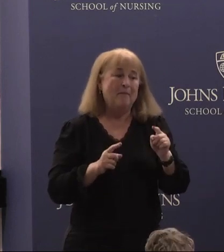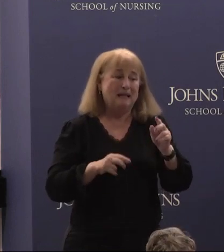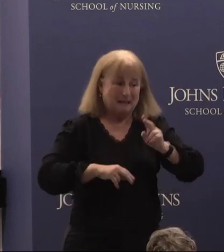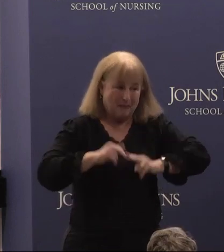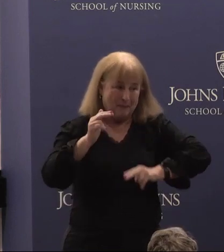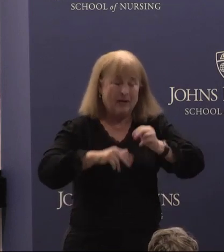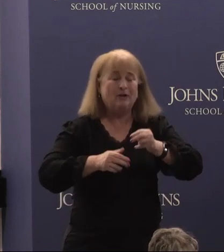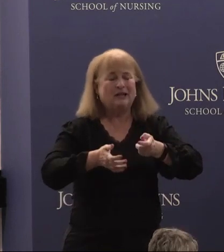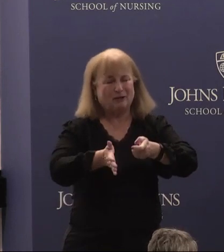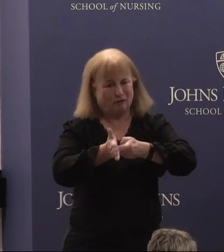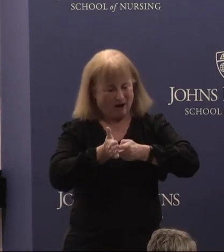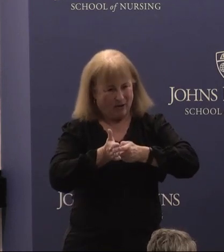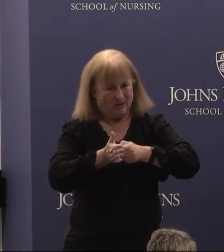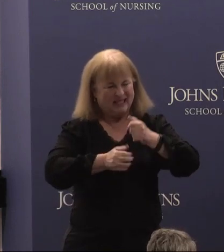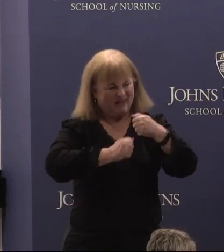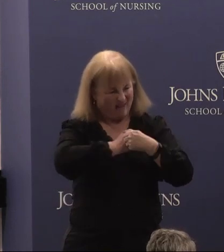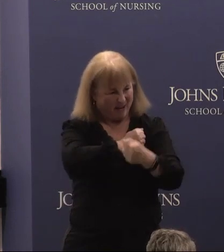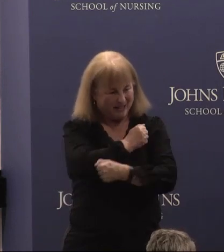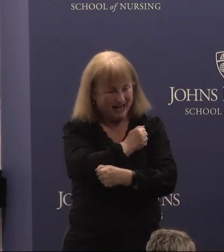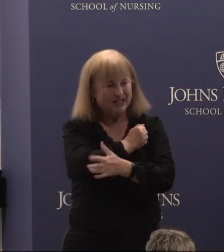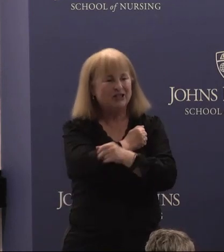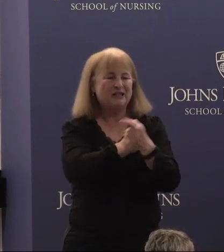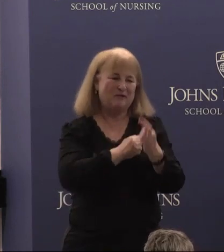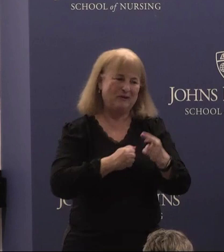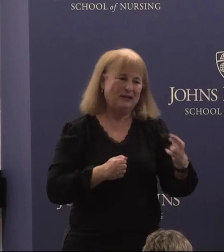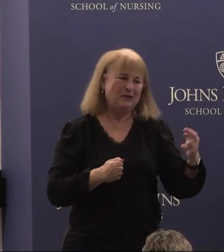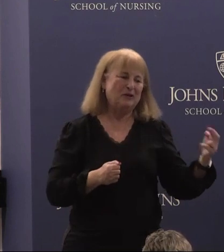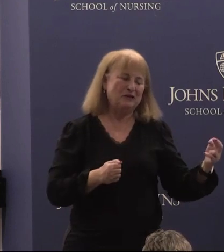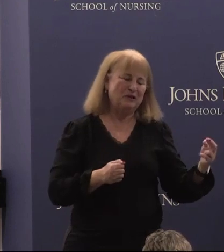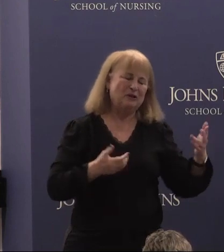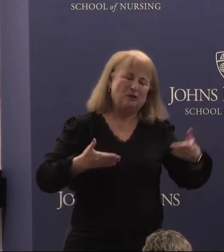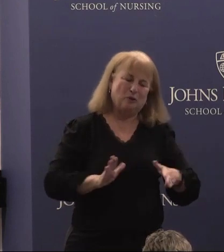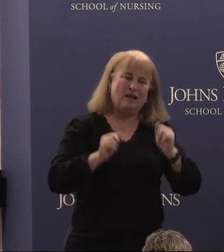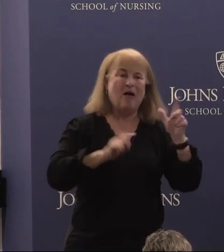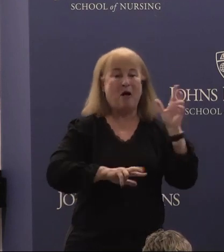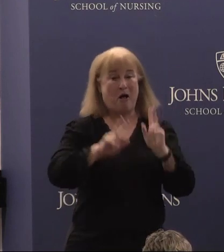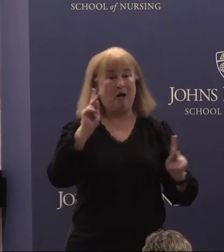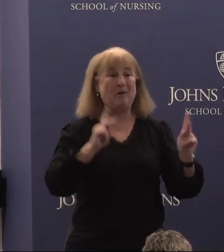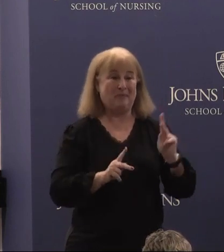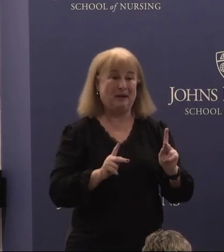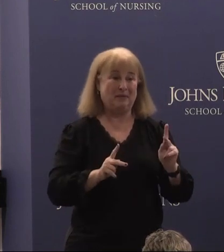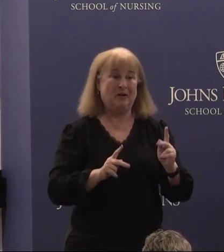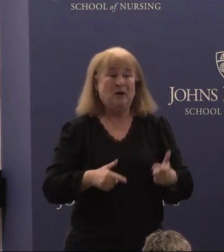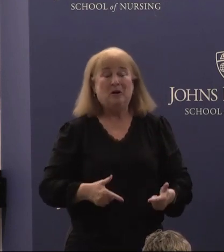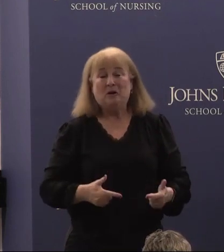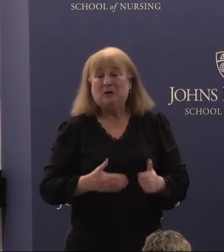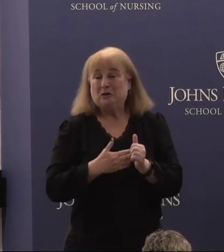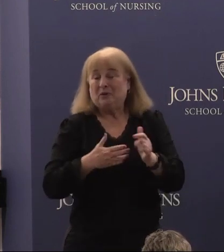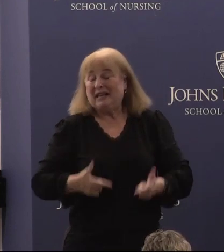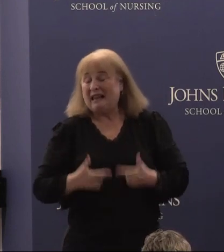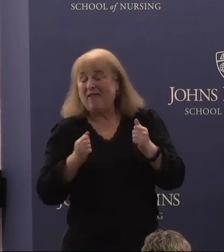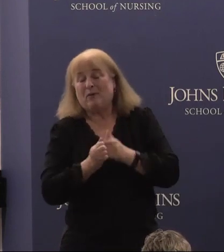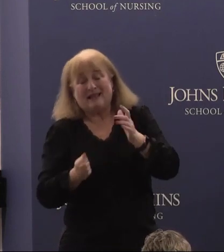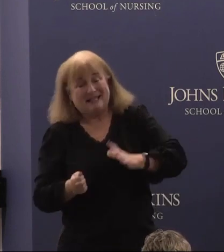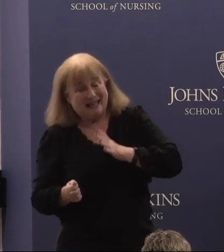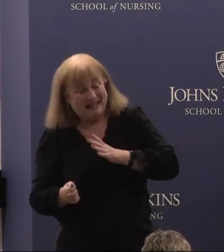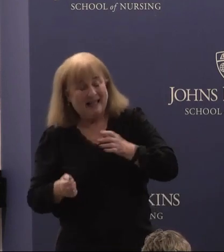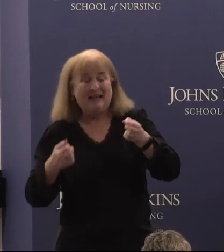requisite foundations and resources to allow all people to lead lives of dignity, opportunity,